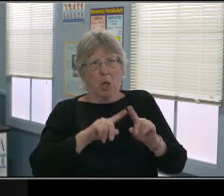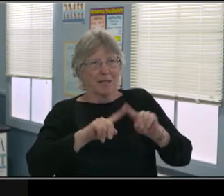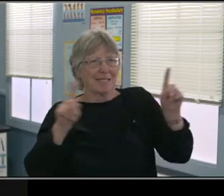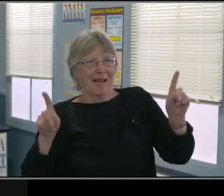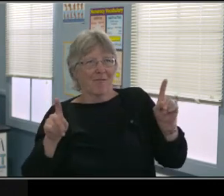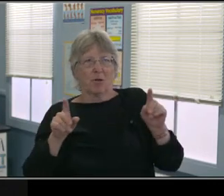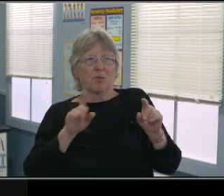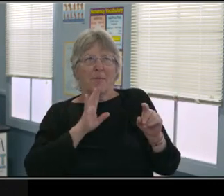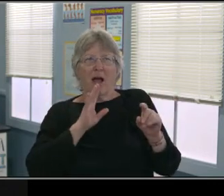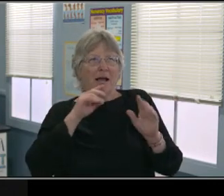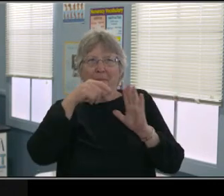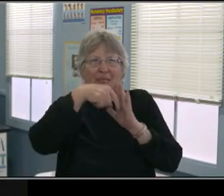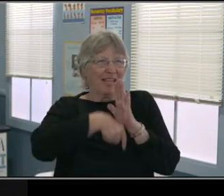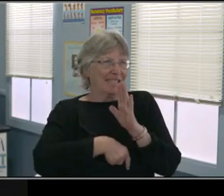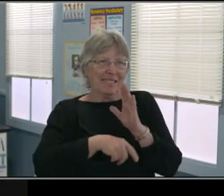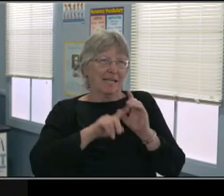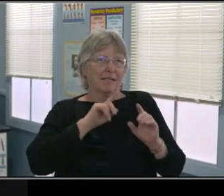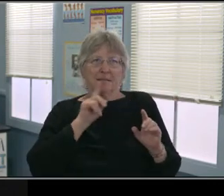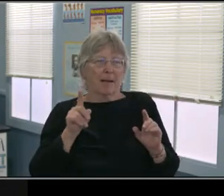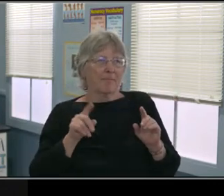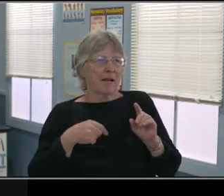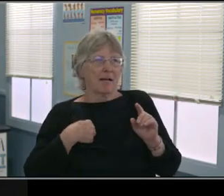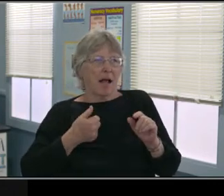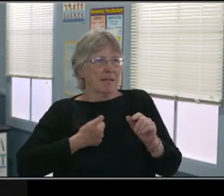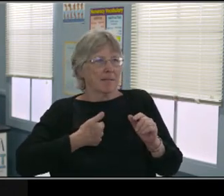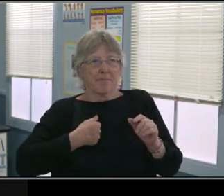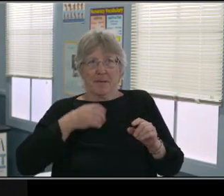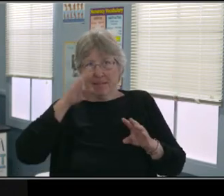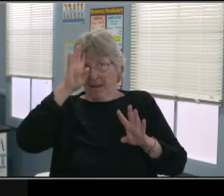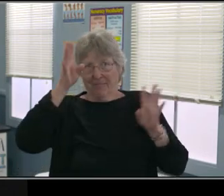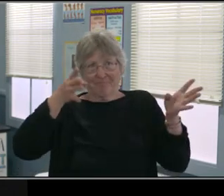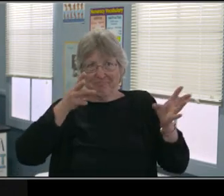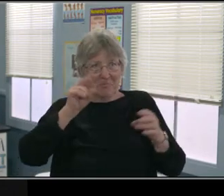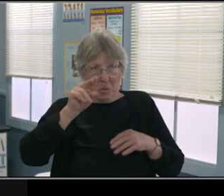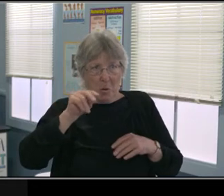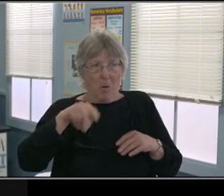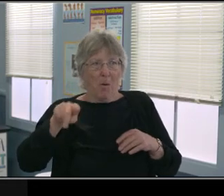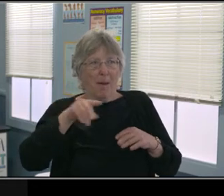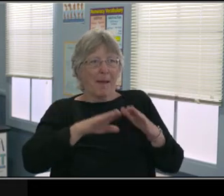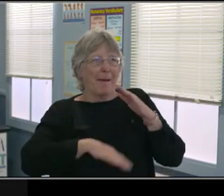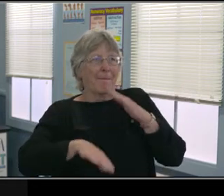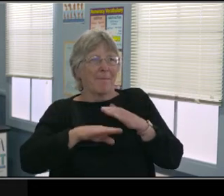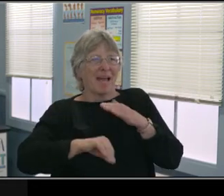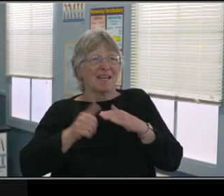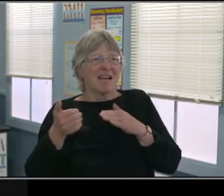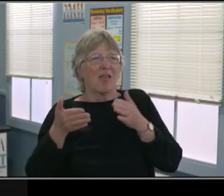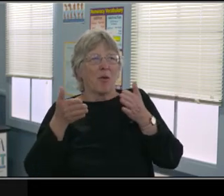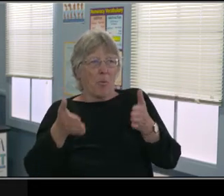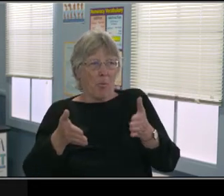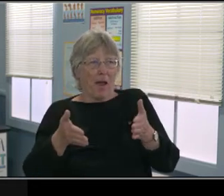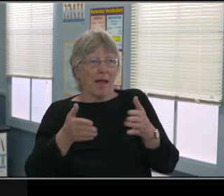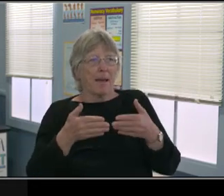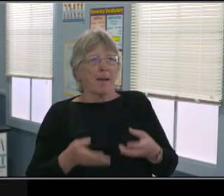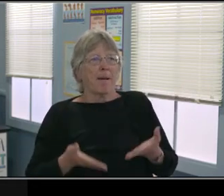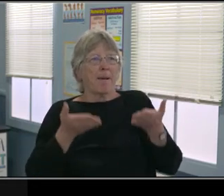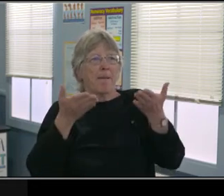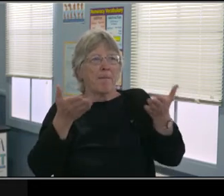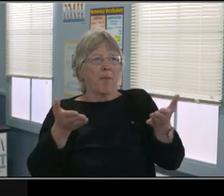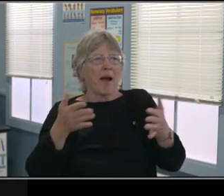but if a school cannot provide the type of services that a child needs based on the IEP,